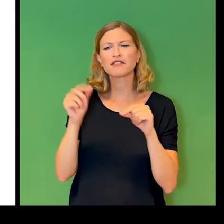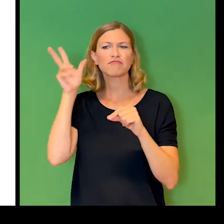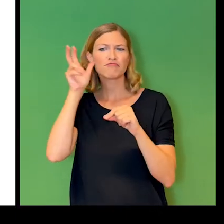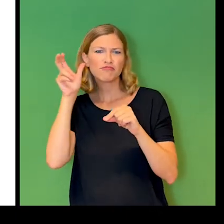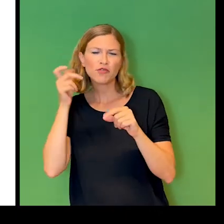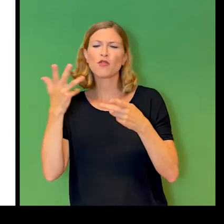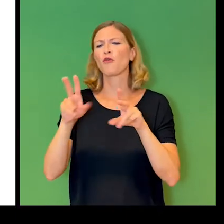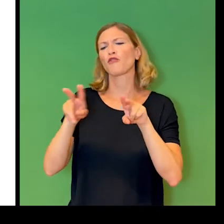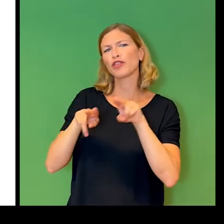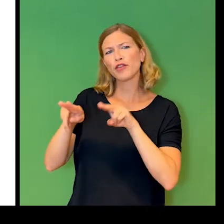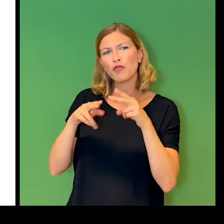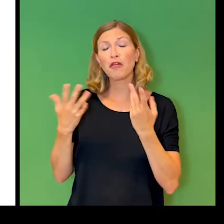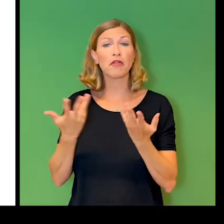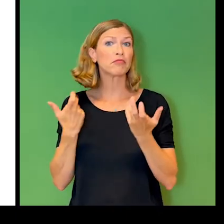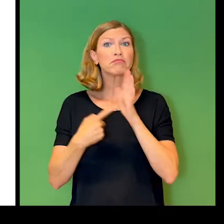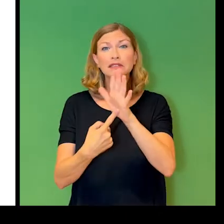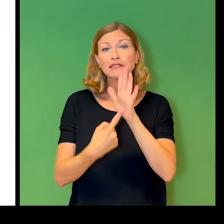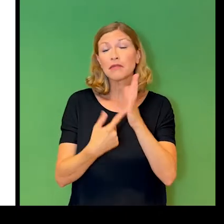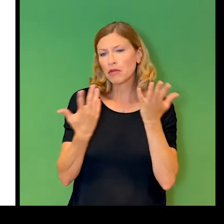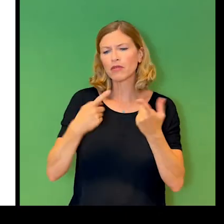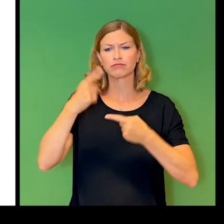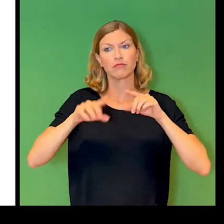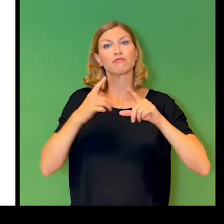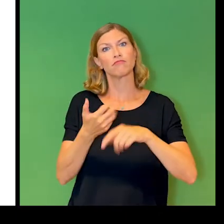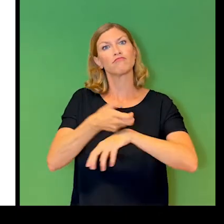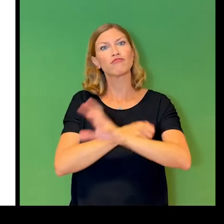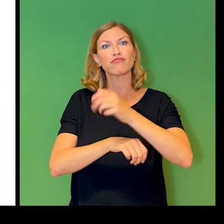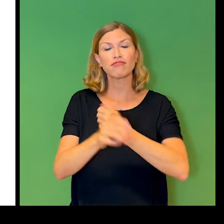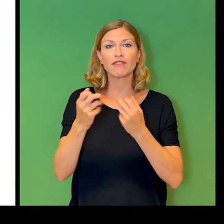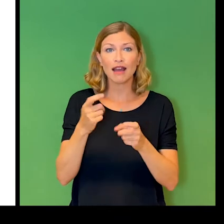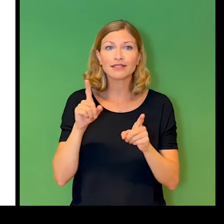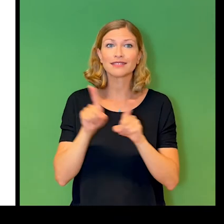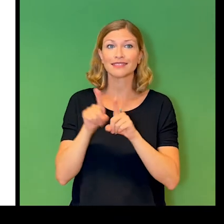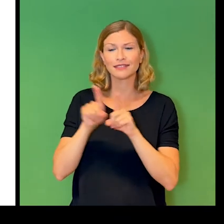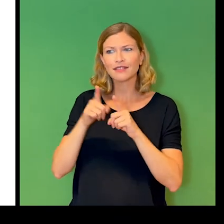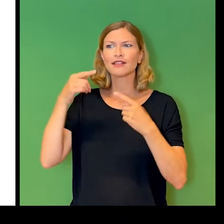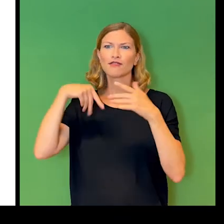Loaded with practical examples, the basics delivers food for thought in an entertaining and accessible style.